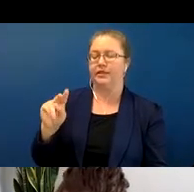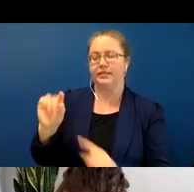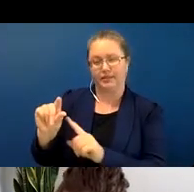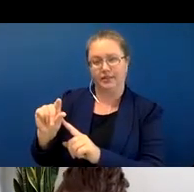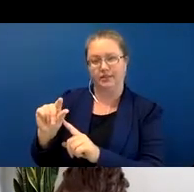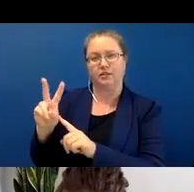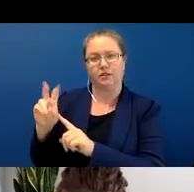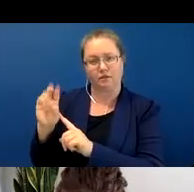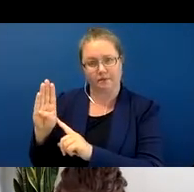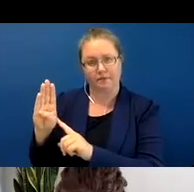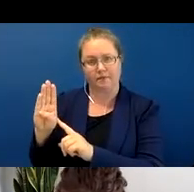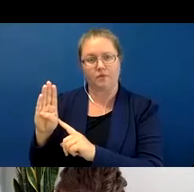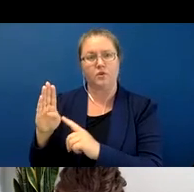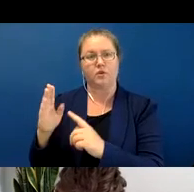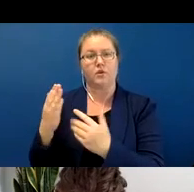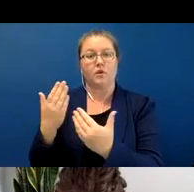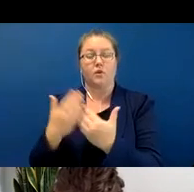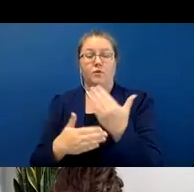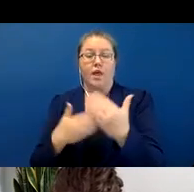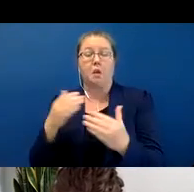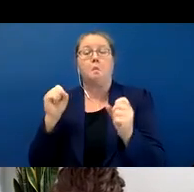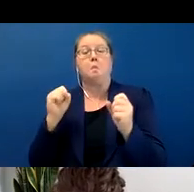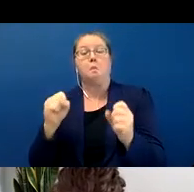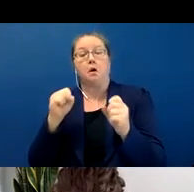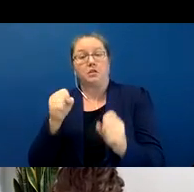this construction, so it doesn't necessarily - so in English you can say I’m handing